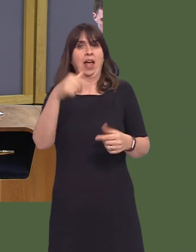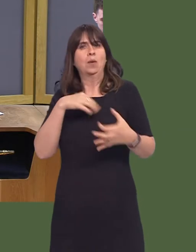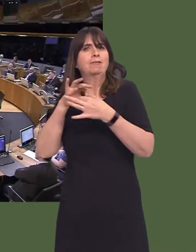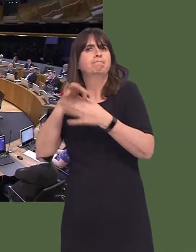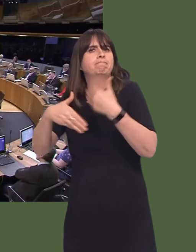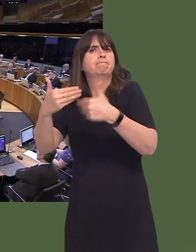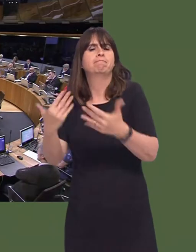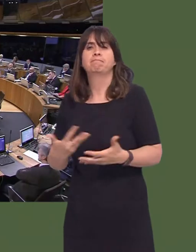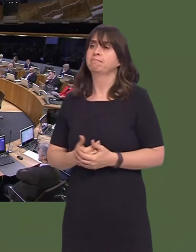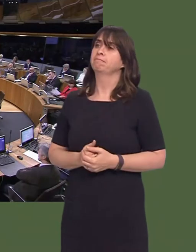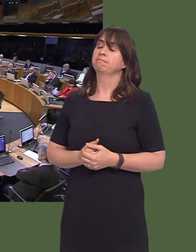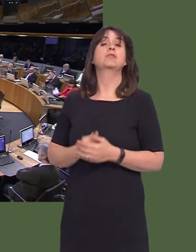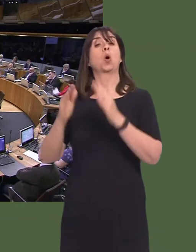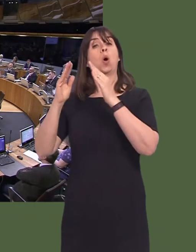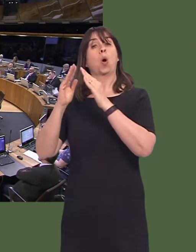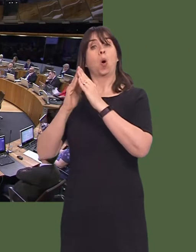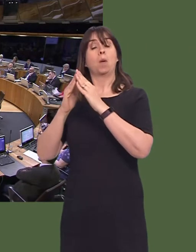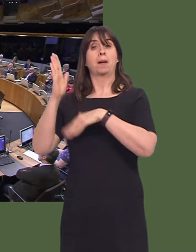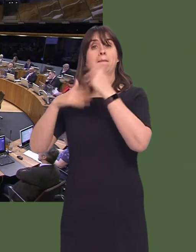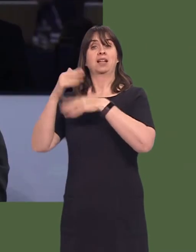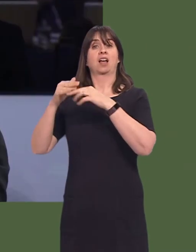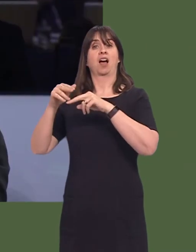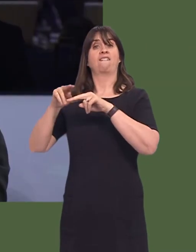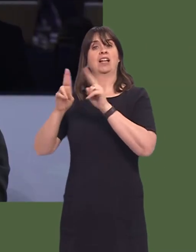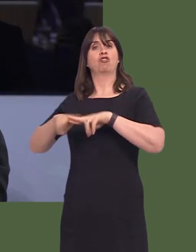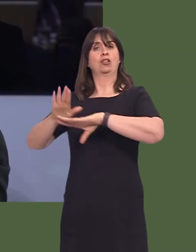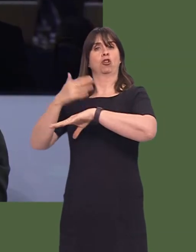according to the Home Builders Federation, the Welsh Government could support small and